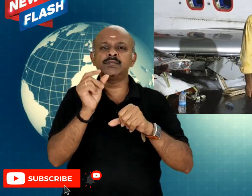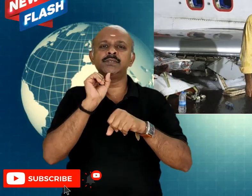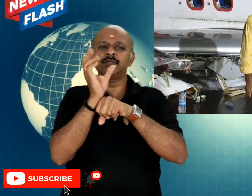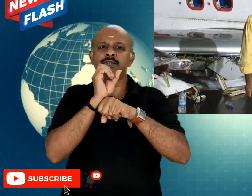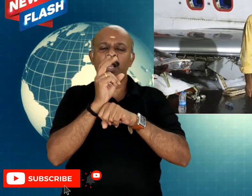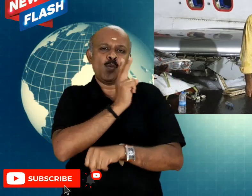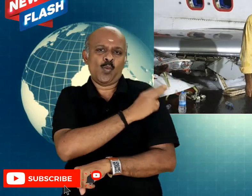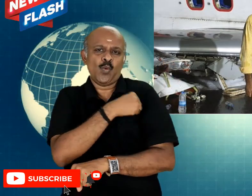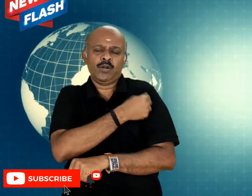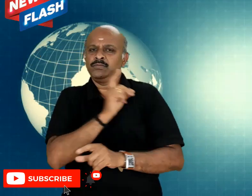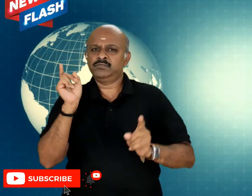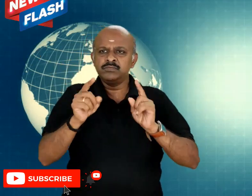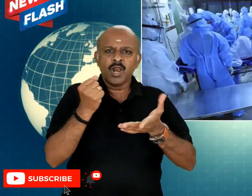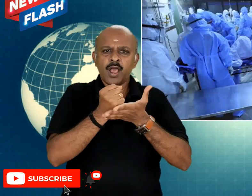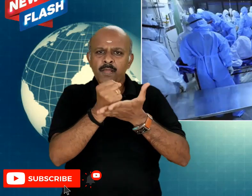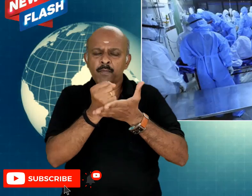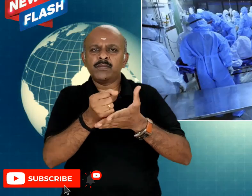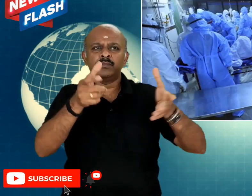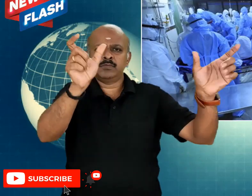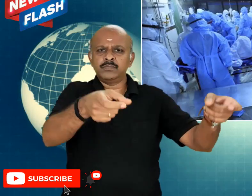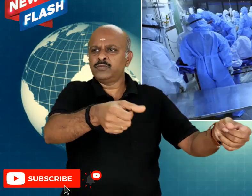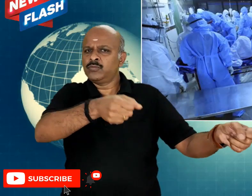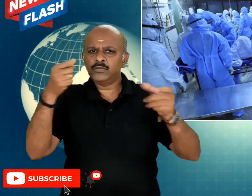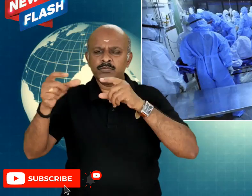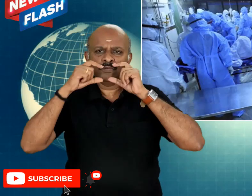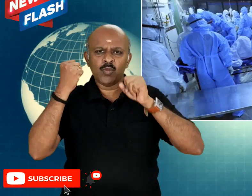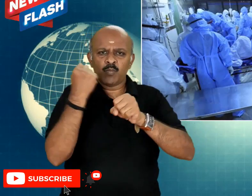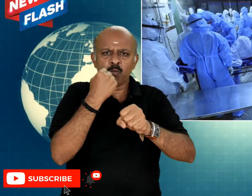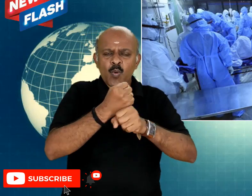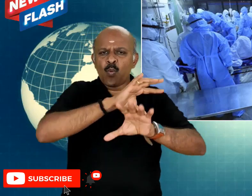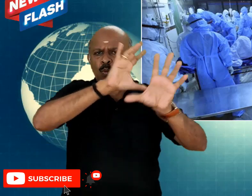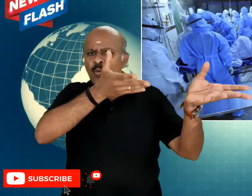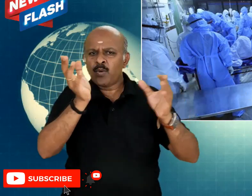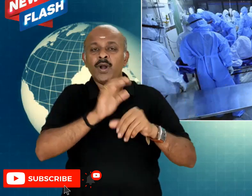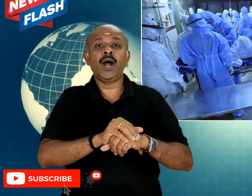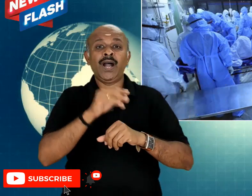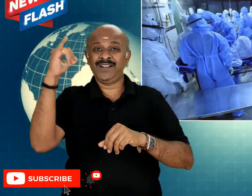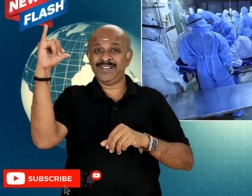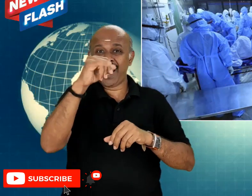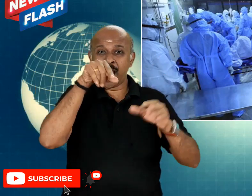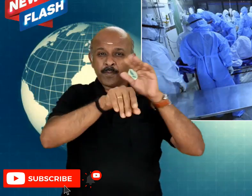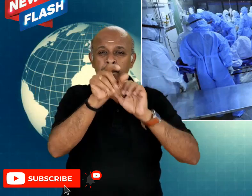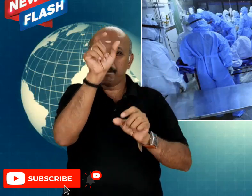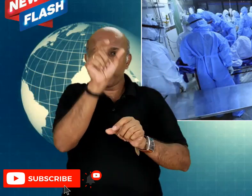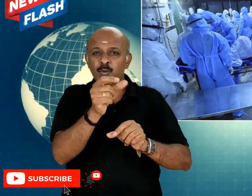they were involved in calling the medical team and fire emergency teams and rescue teams